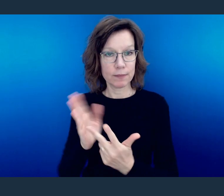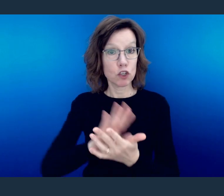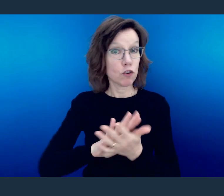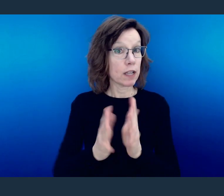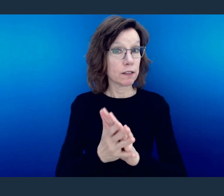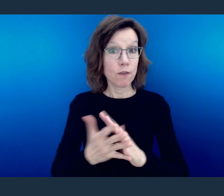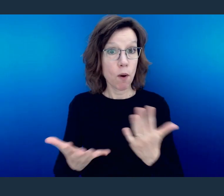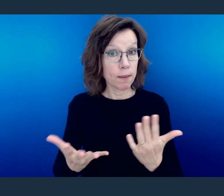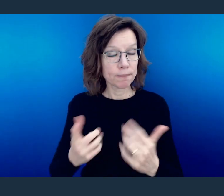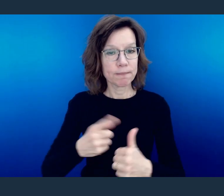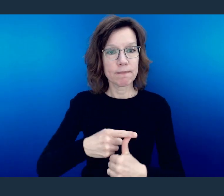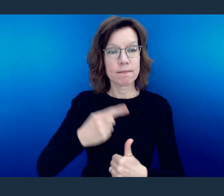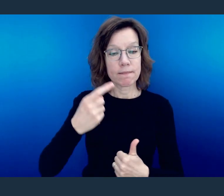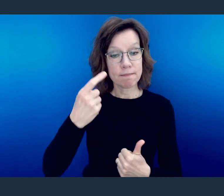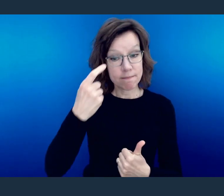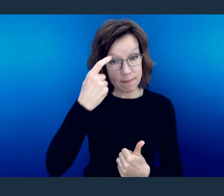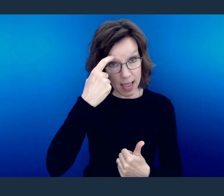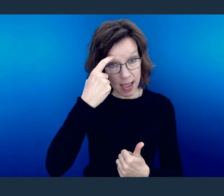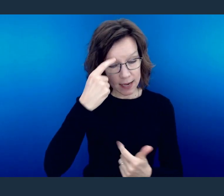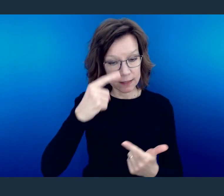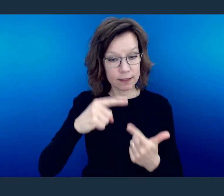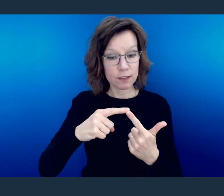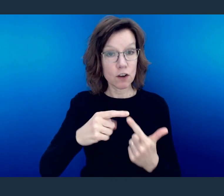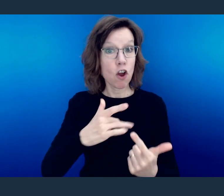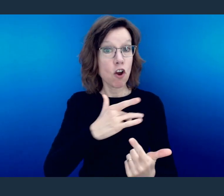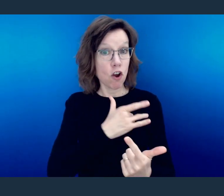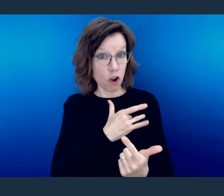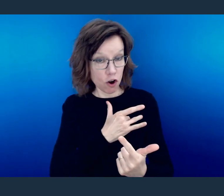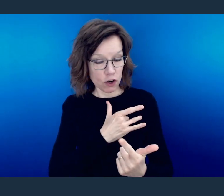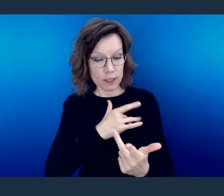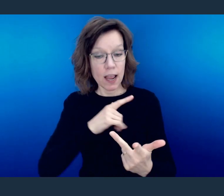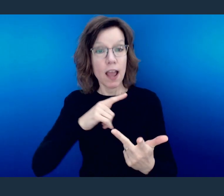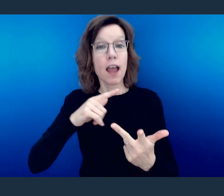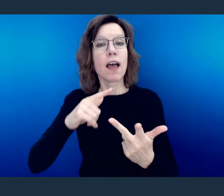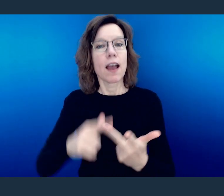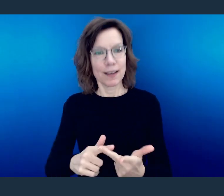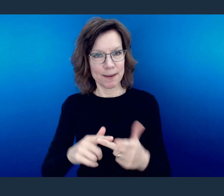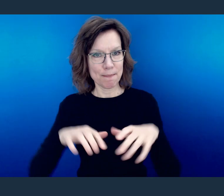Transformed minds, transformed hearts, and then transformed behaviors.